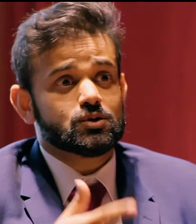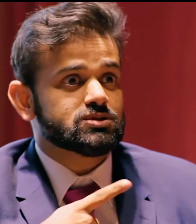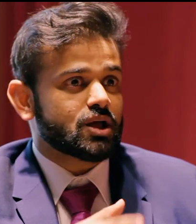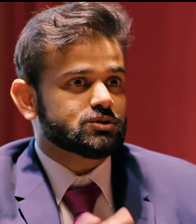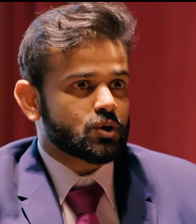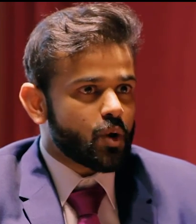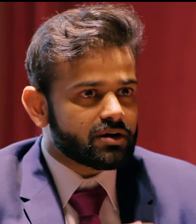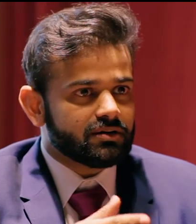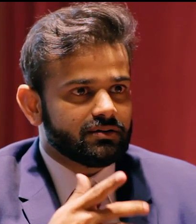Nice.